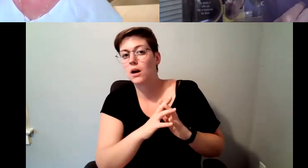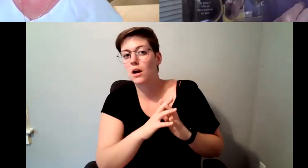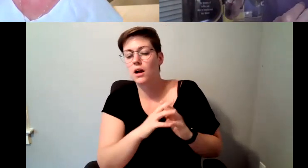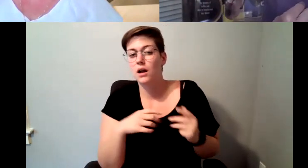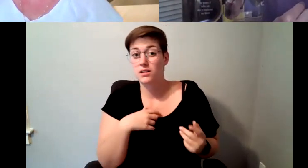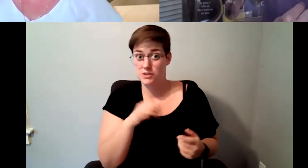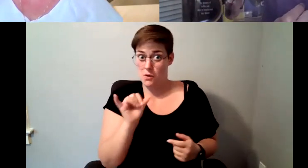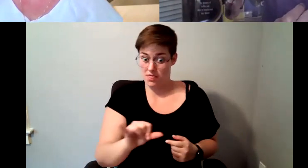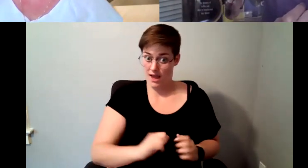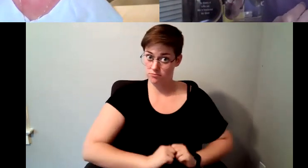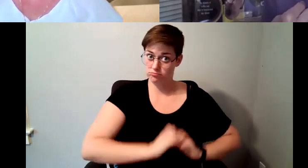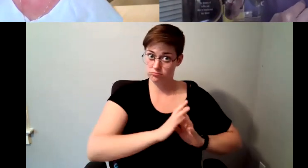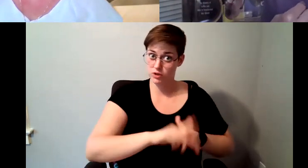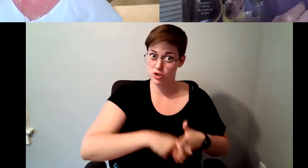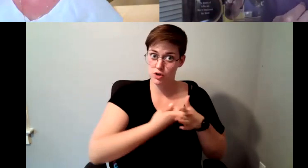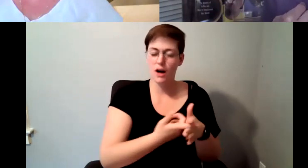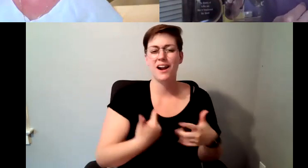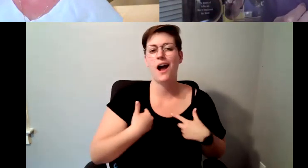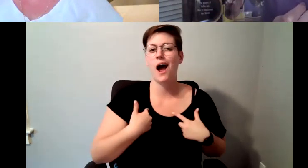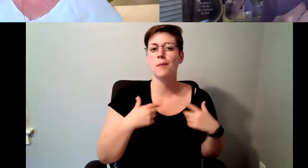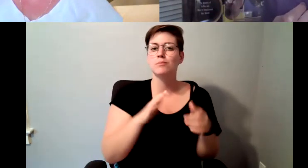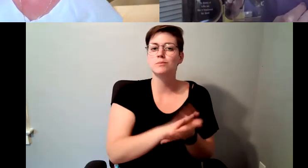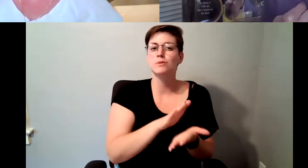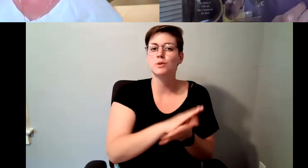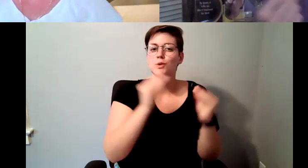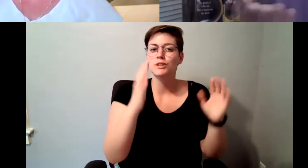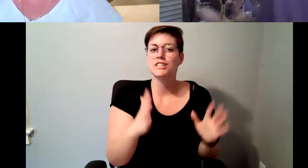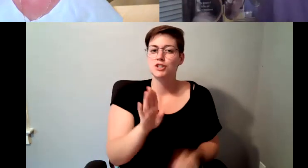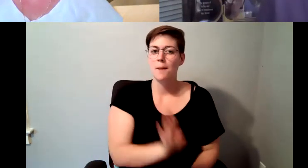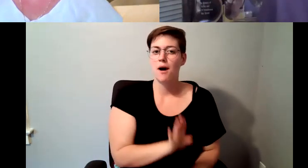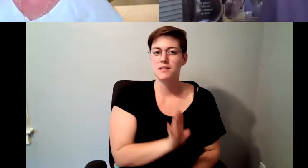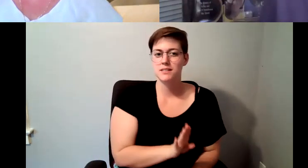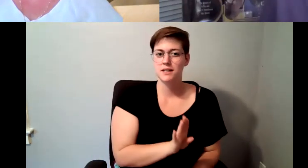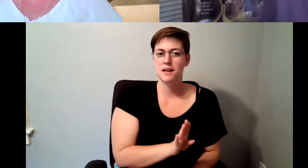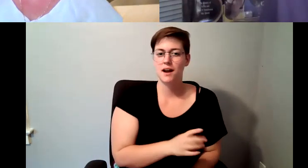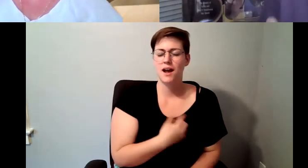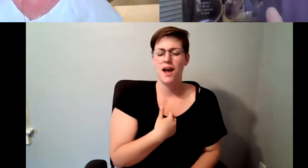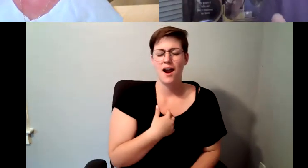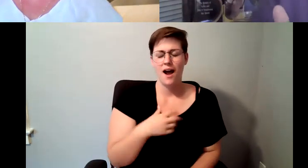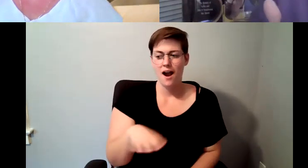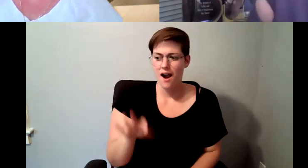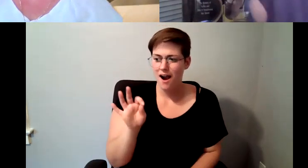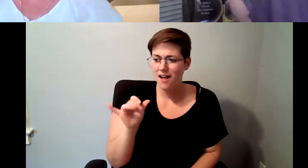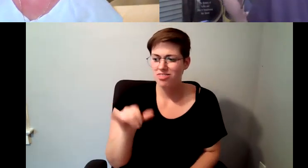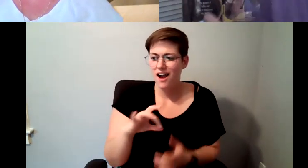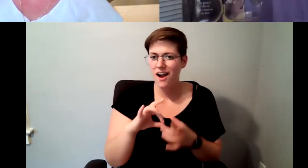in in Boston and I'm discovering that this coffee connection this new company from Seattle